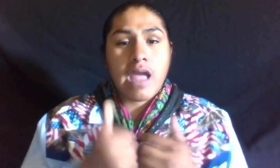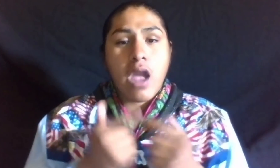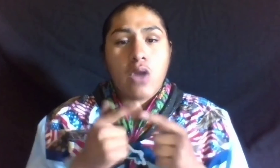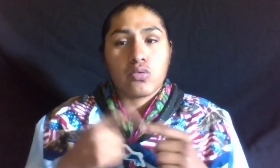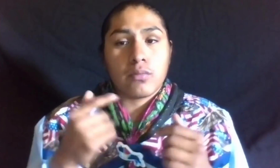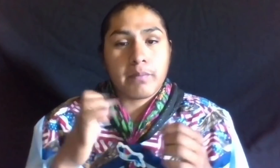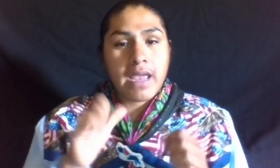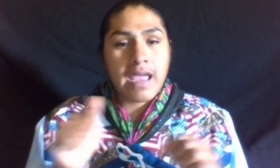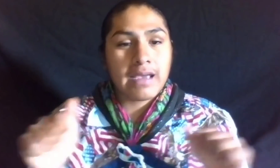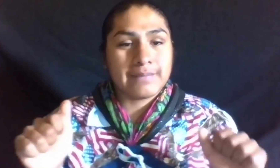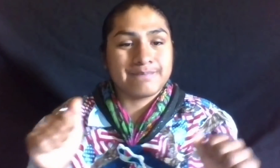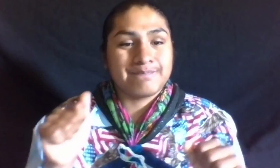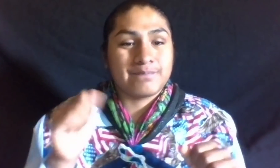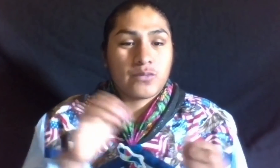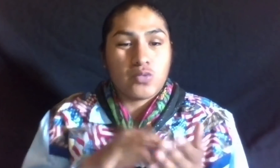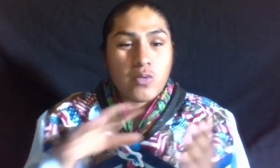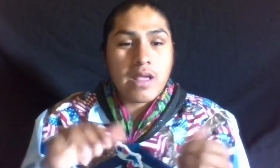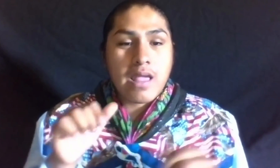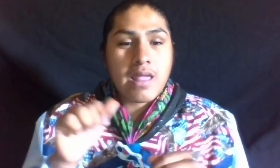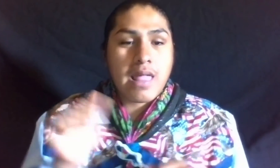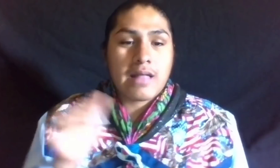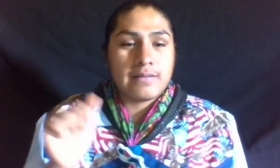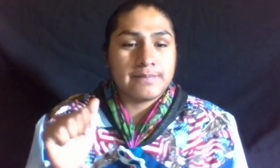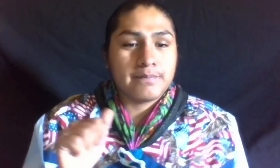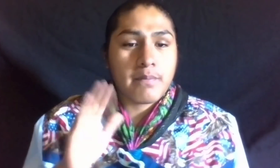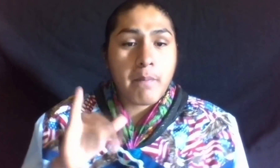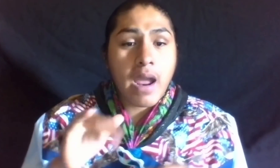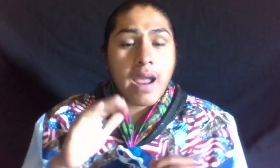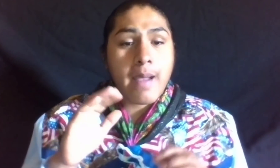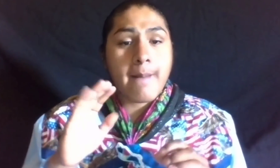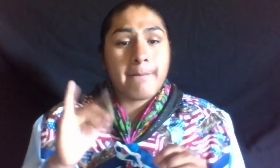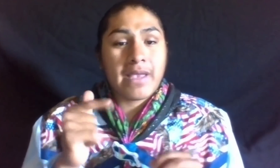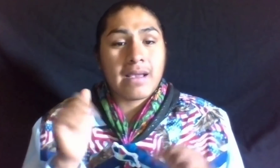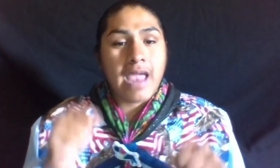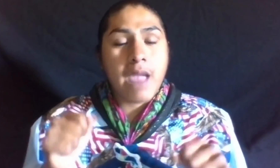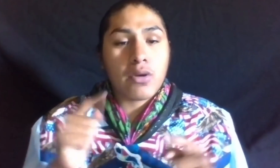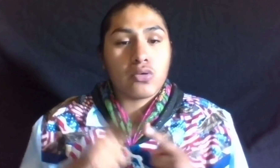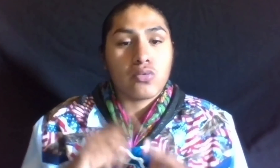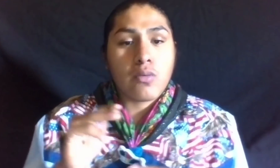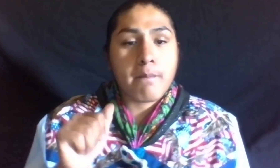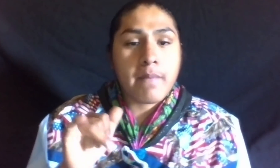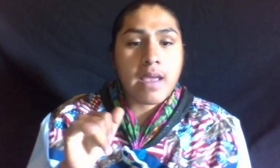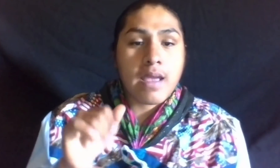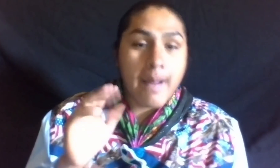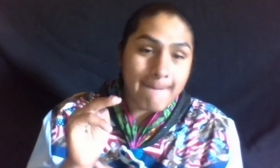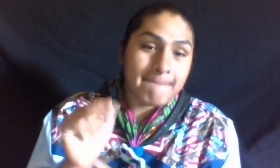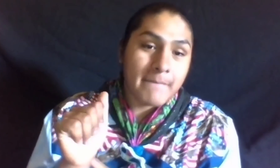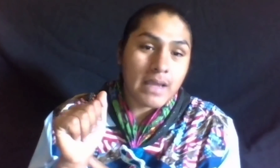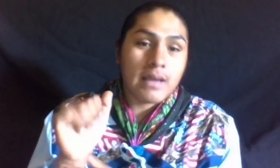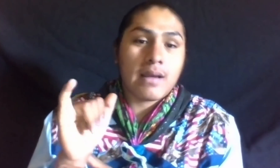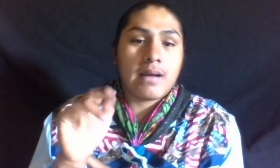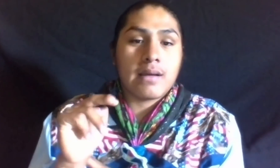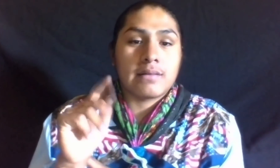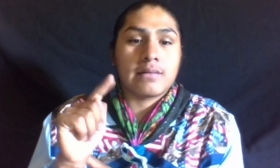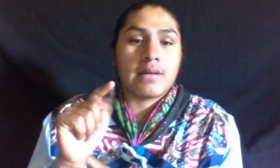HOW TO BE A STUDENT-ATHLETE BY MAINTAINING MY GRADES